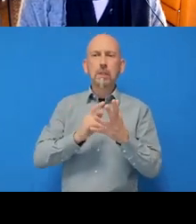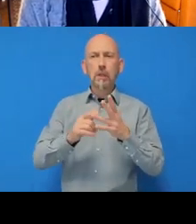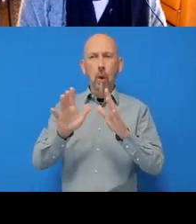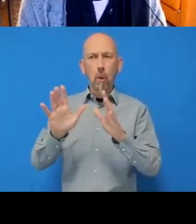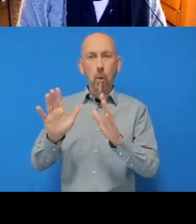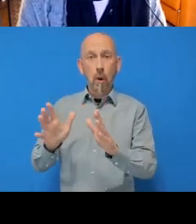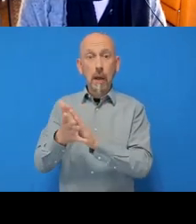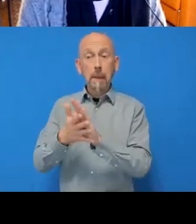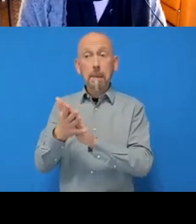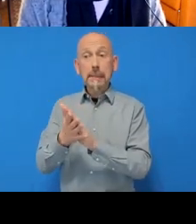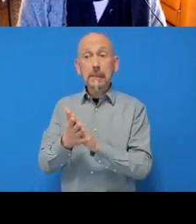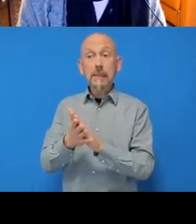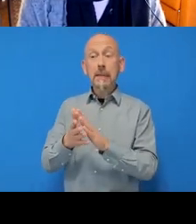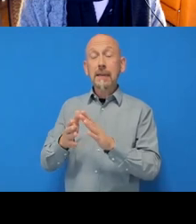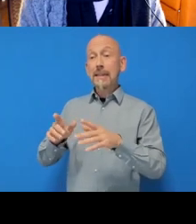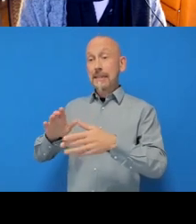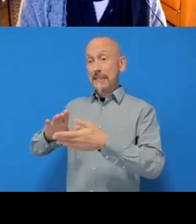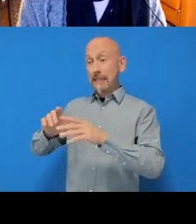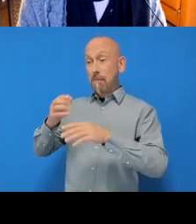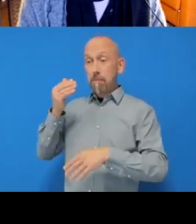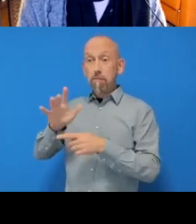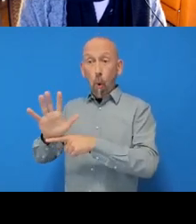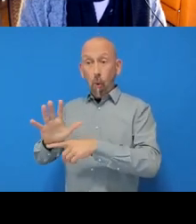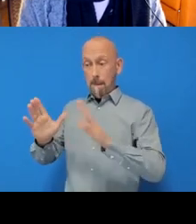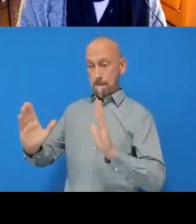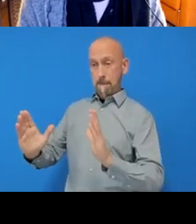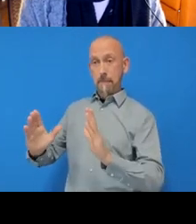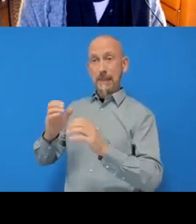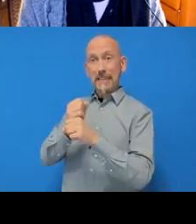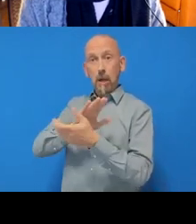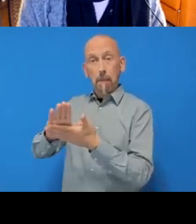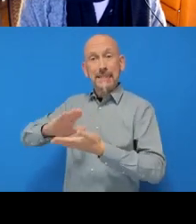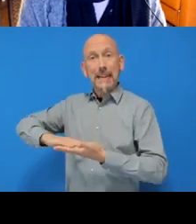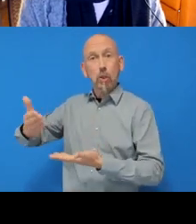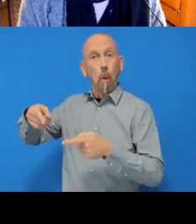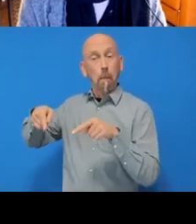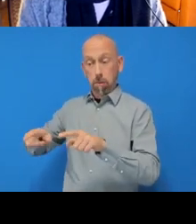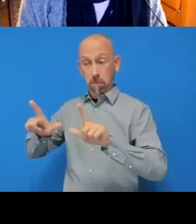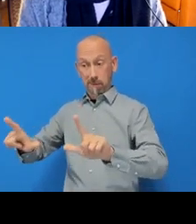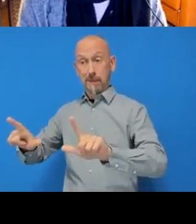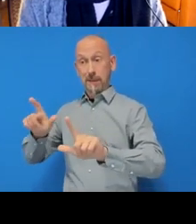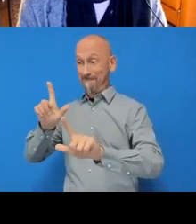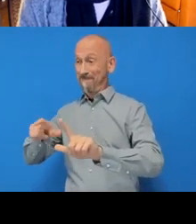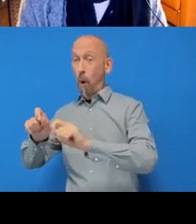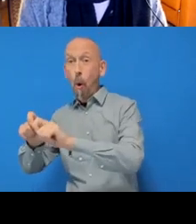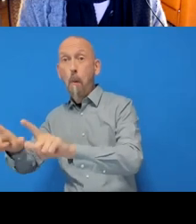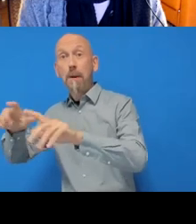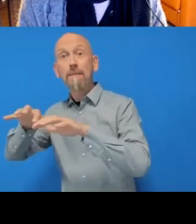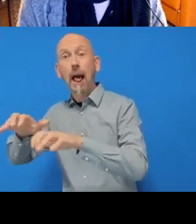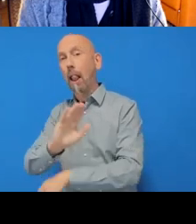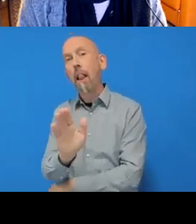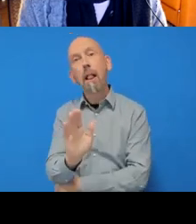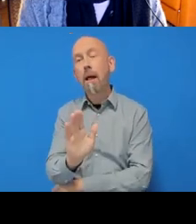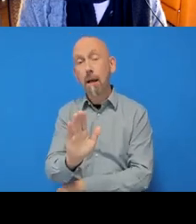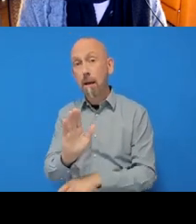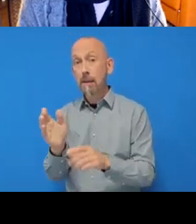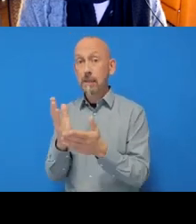within GitHub Desktop, right? So all I did in GitHub Desktop was clone the repository initially,